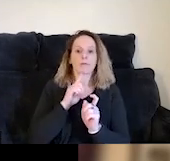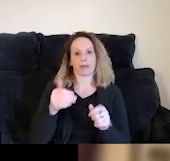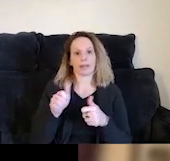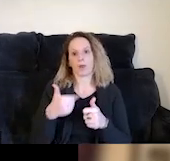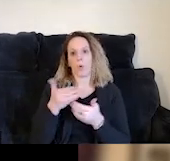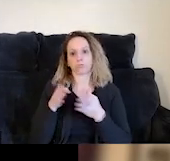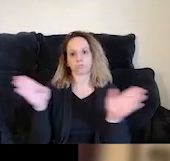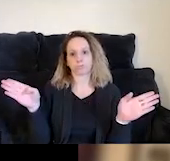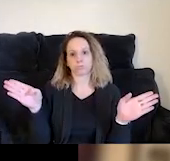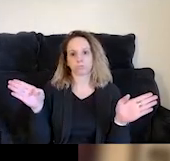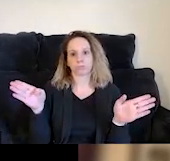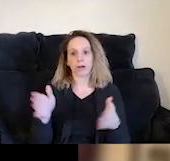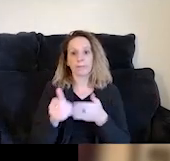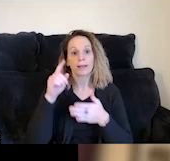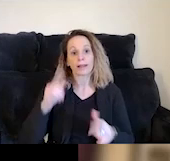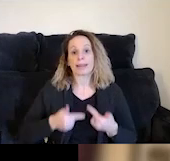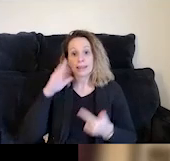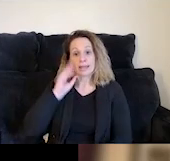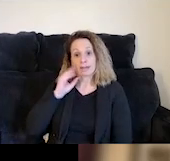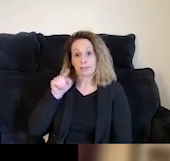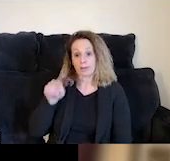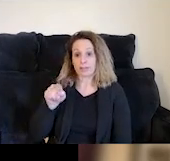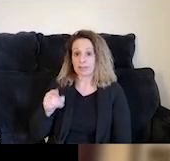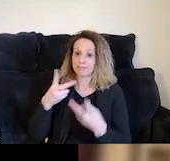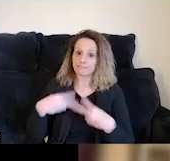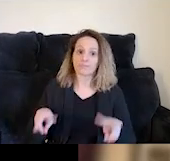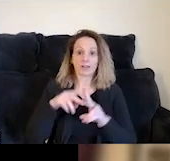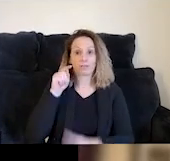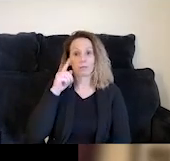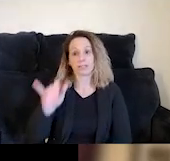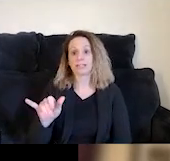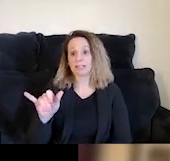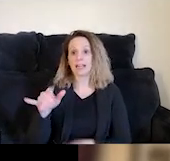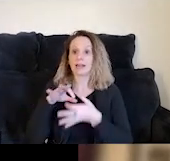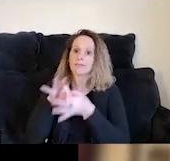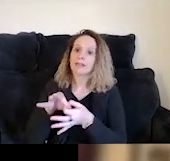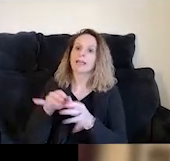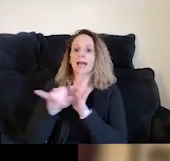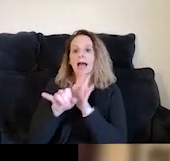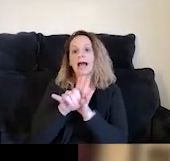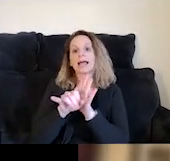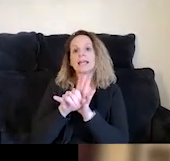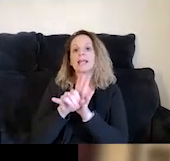We believe that lived experience is extremely valuable for TAY to be able to relate and identify with their care providers,